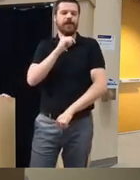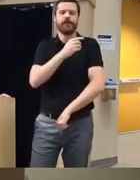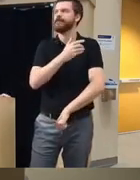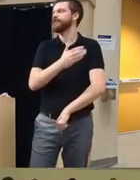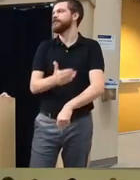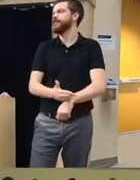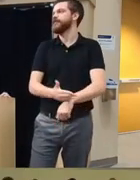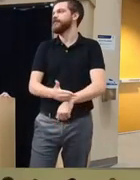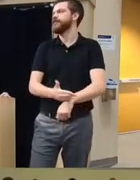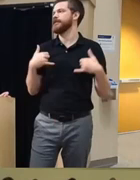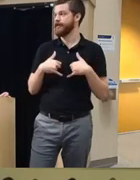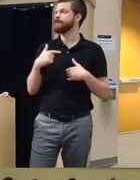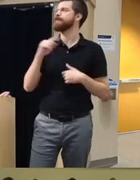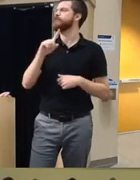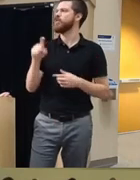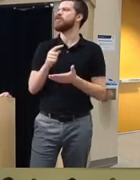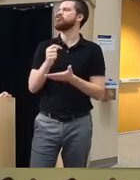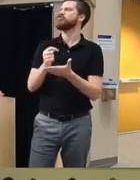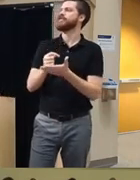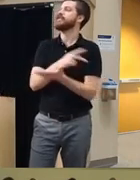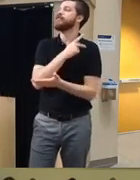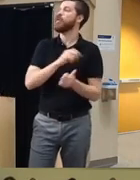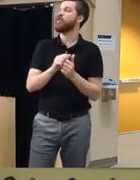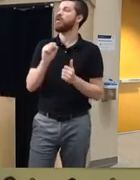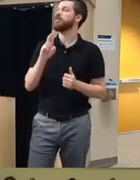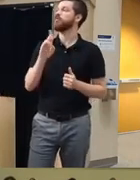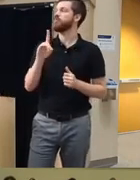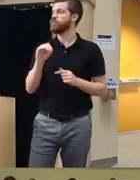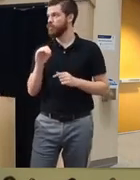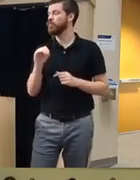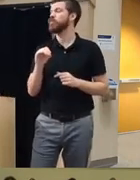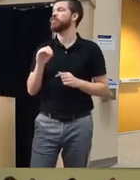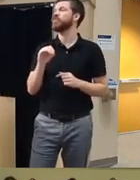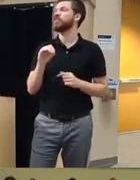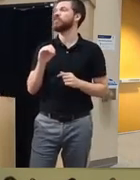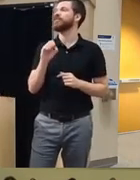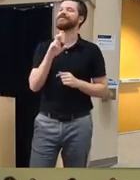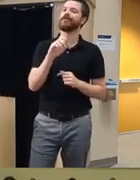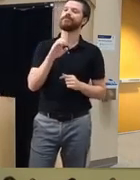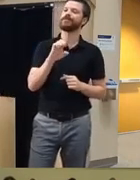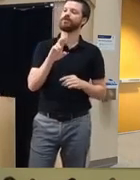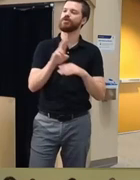have related to treating patients with substance use disorder and this idea of access is also just